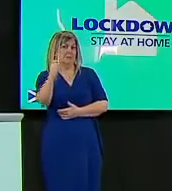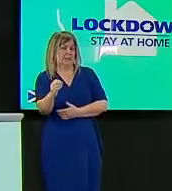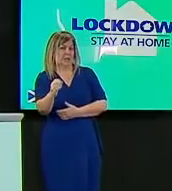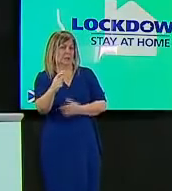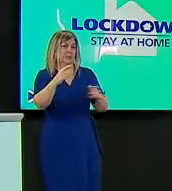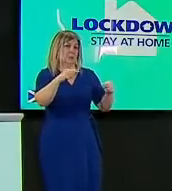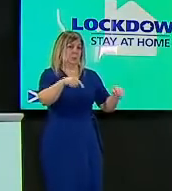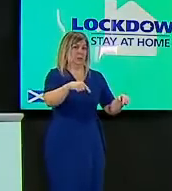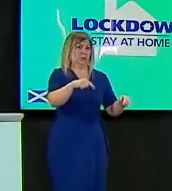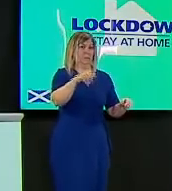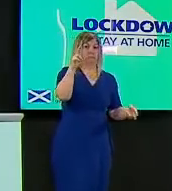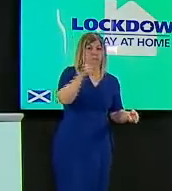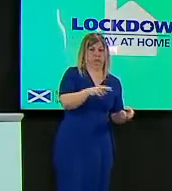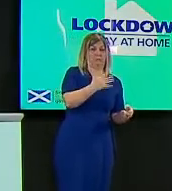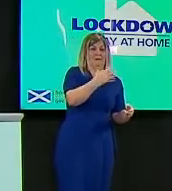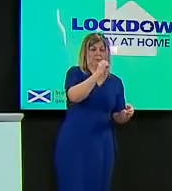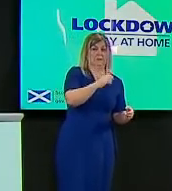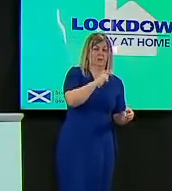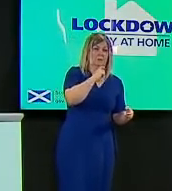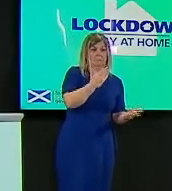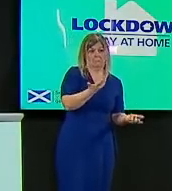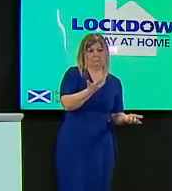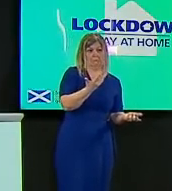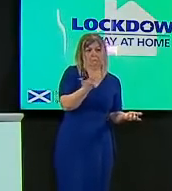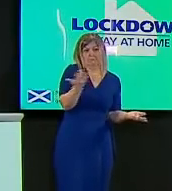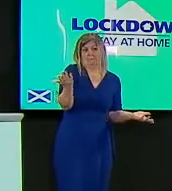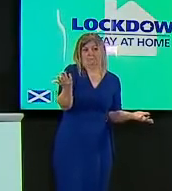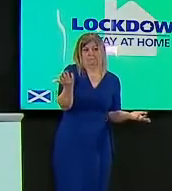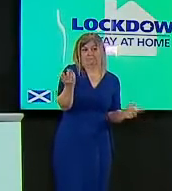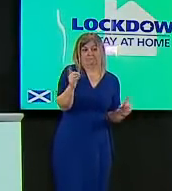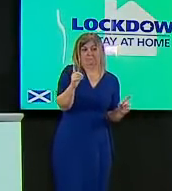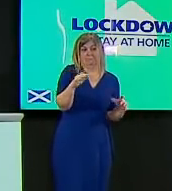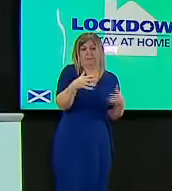given we won't have another briefing tomorrow maybe you can pre-empt that by by just explaining